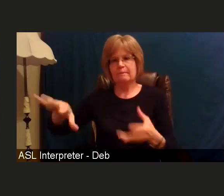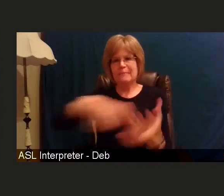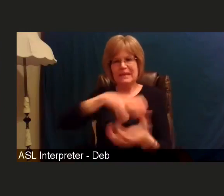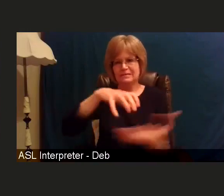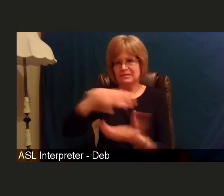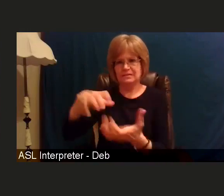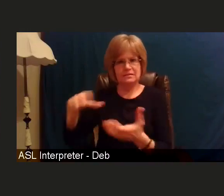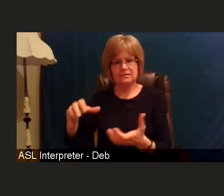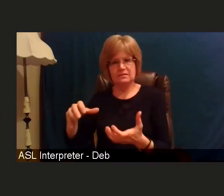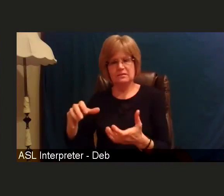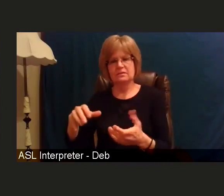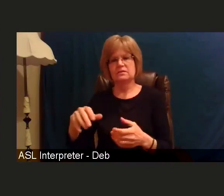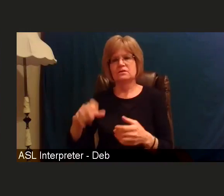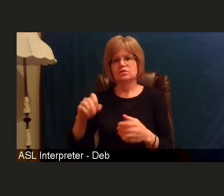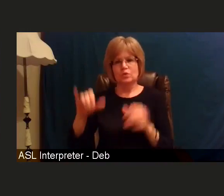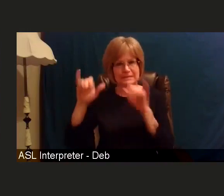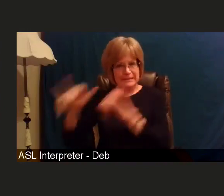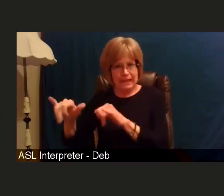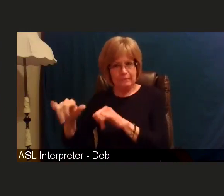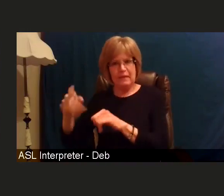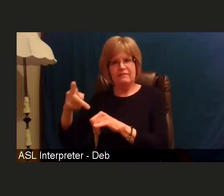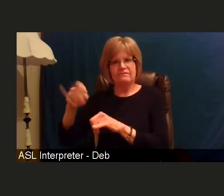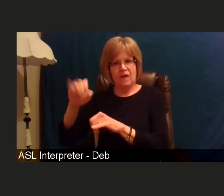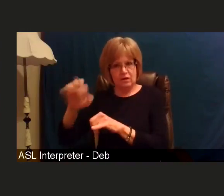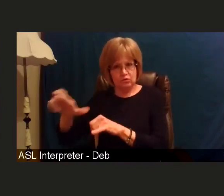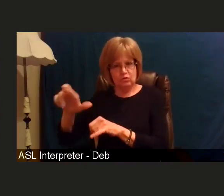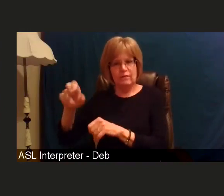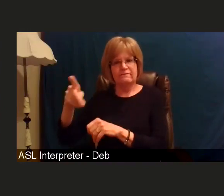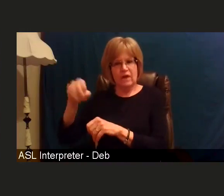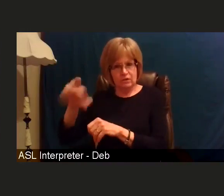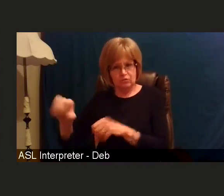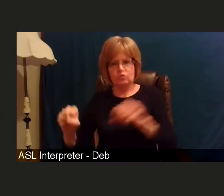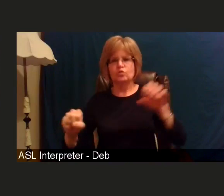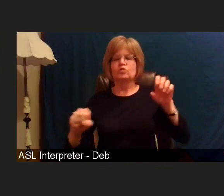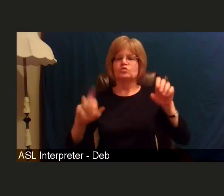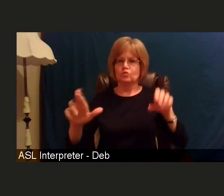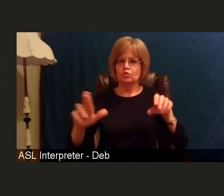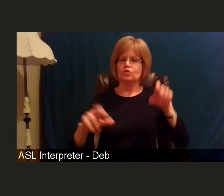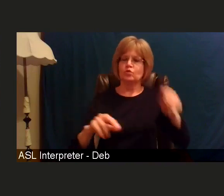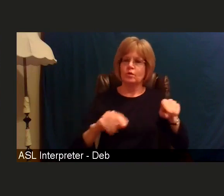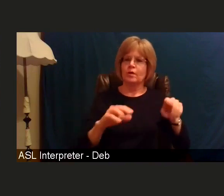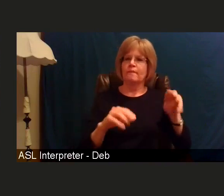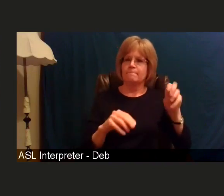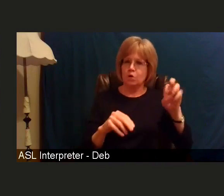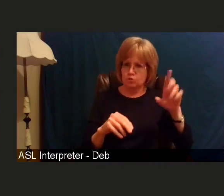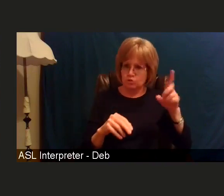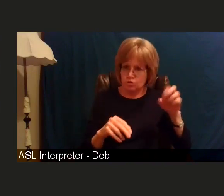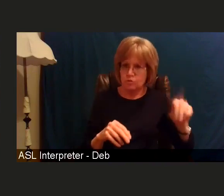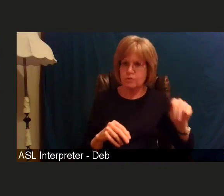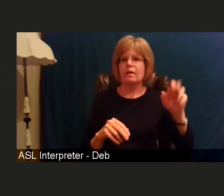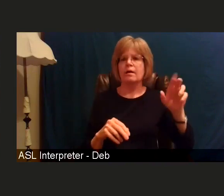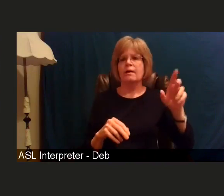So it's very important for us in the background to also know what vaccine people have been provided